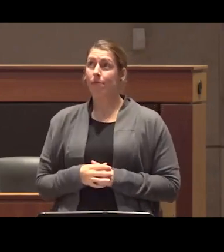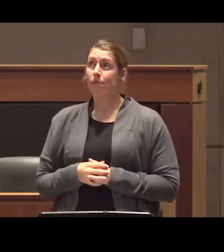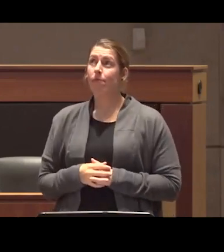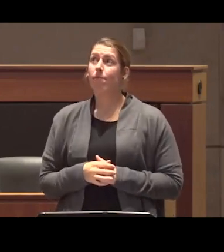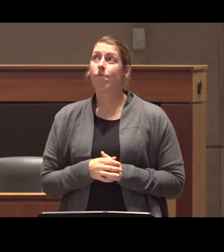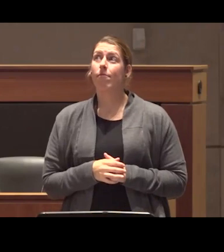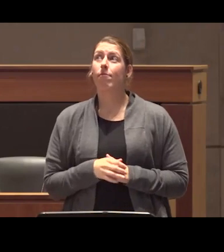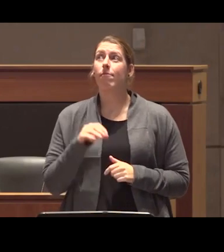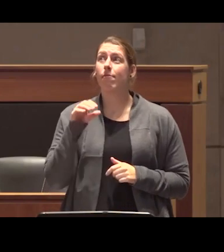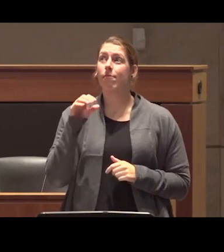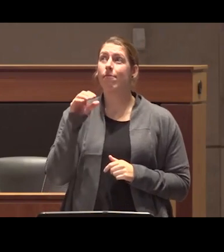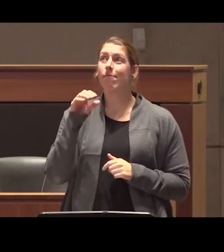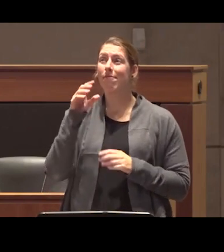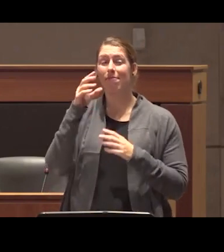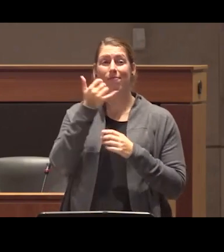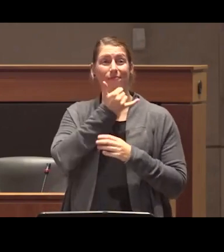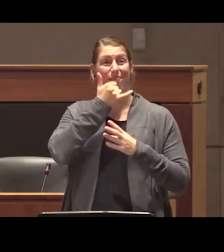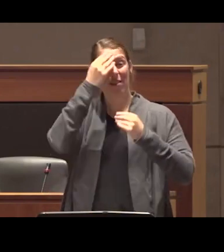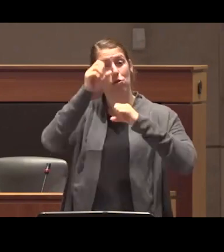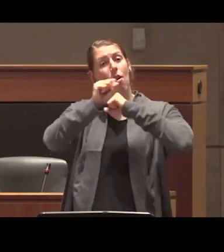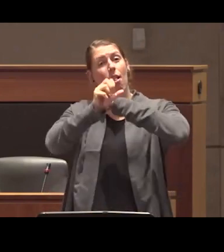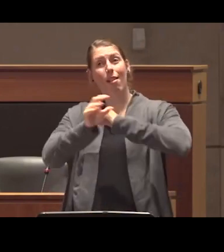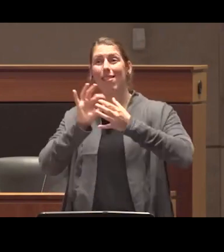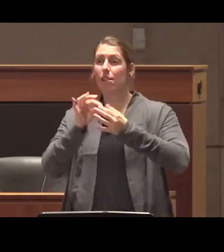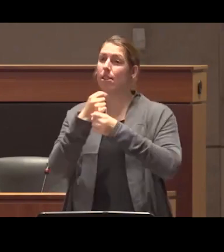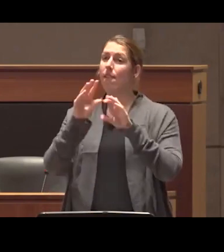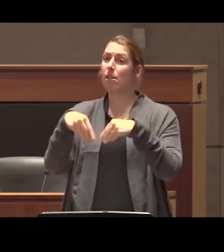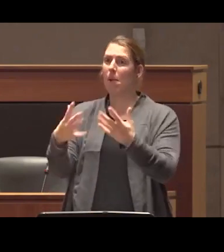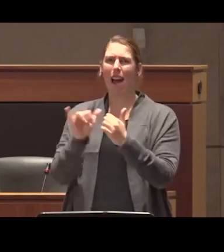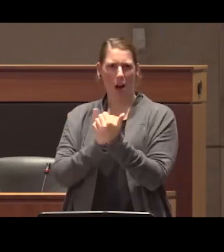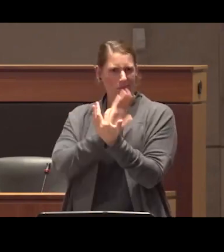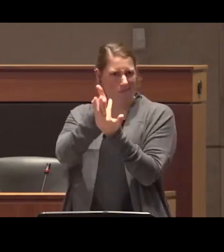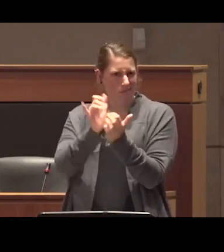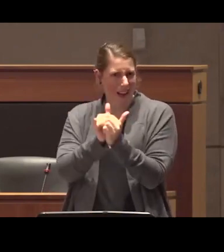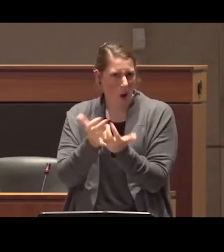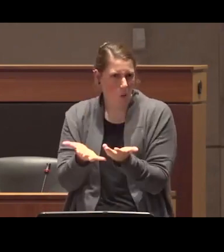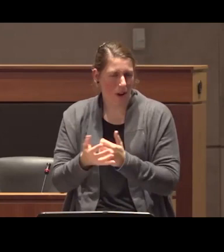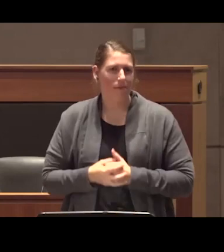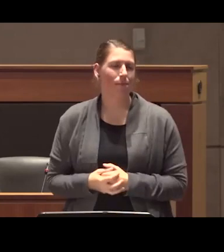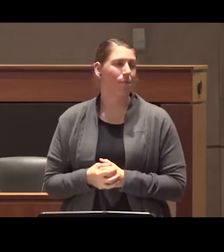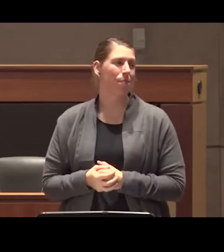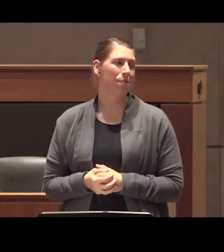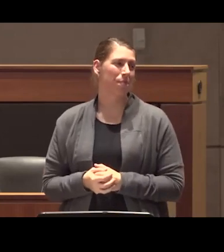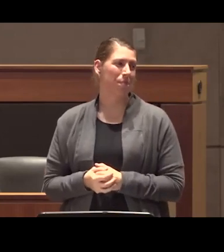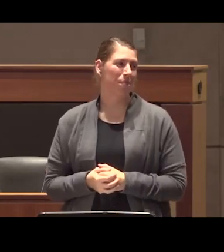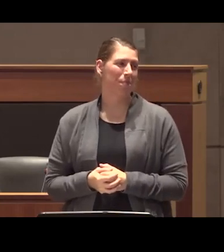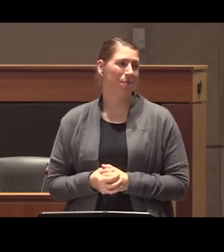to combat coordinated misinformation campaigns about safe Supply and decriminalization if I had